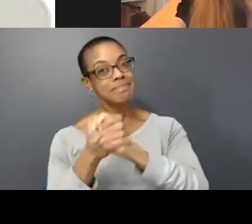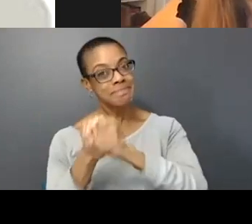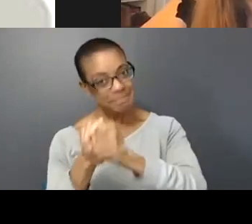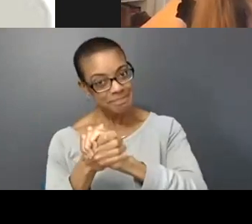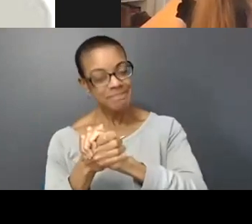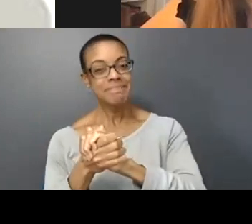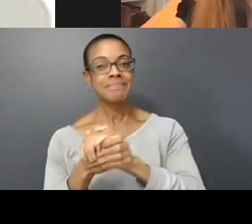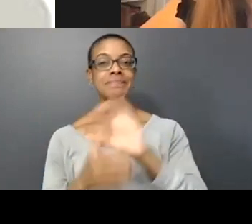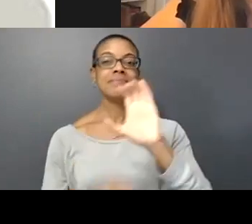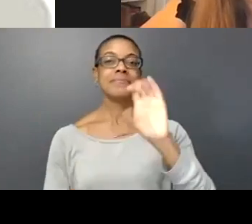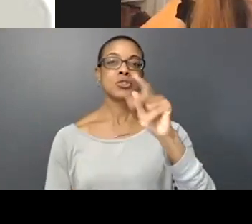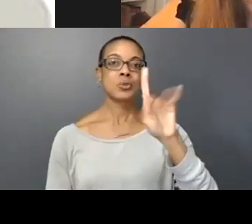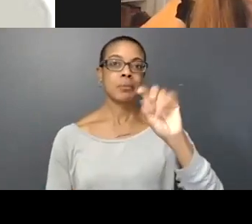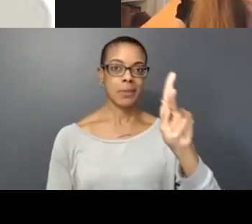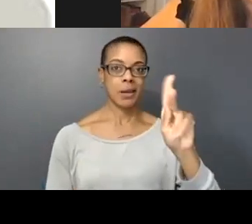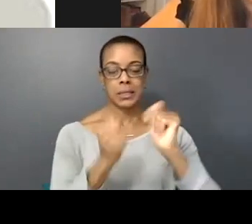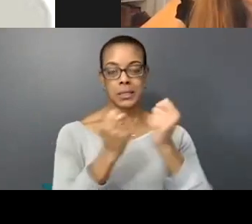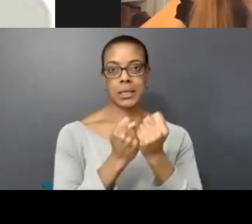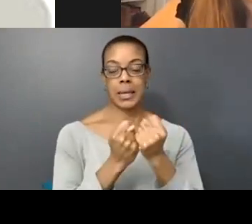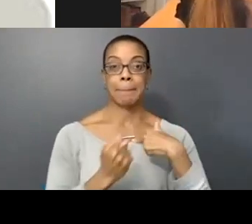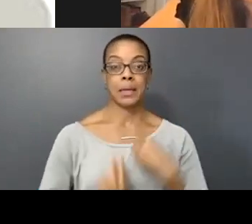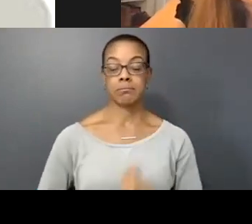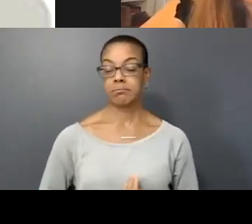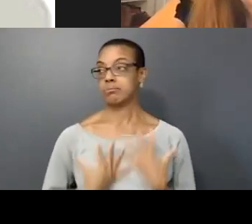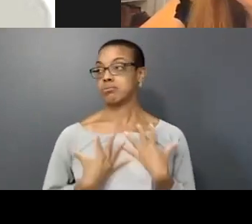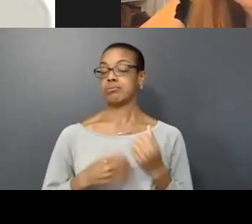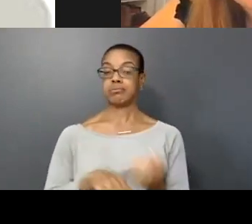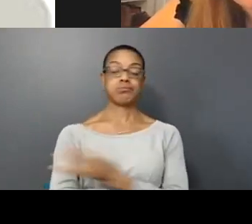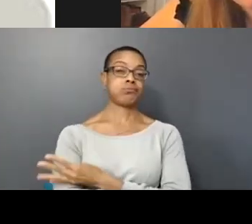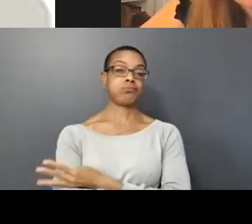Congrats to the Chimerick team. I was so moved by what you shared all of it. Yeah I just wanted